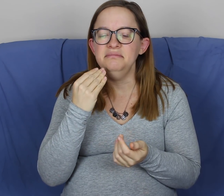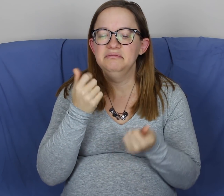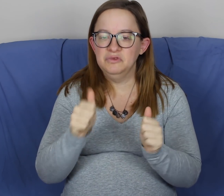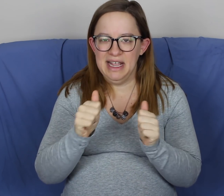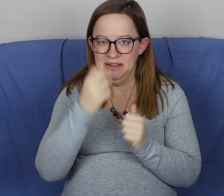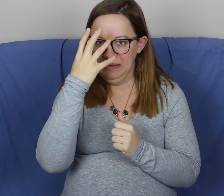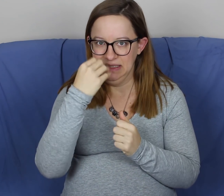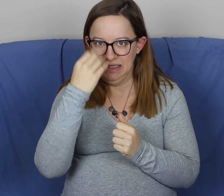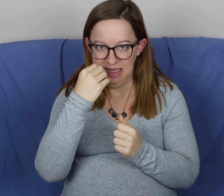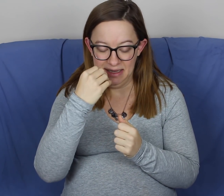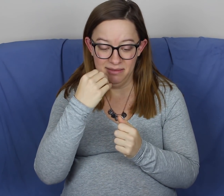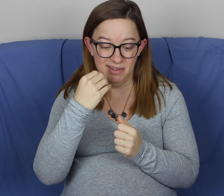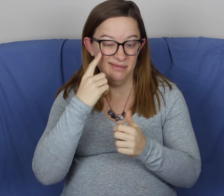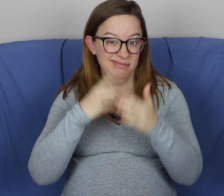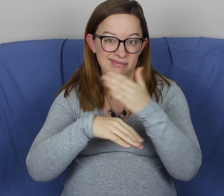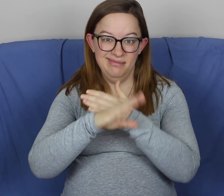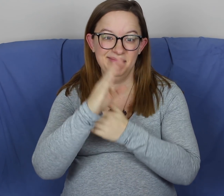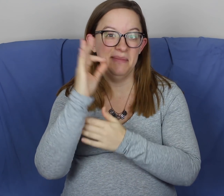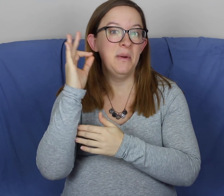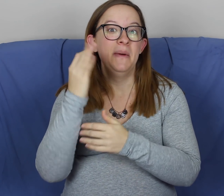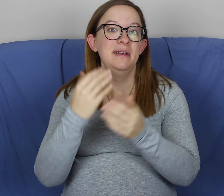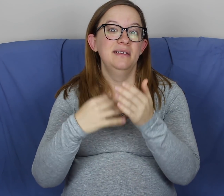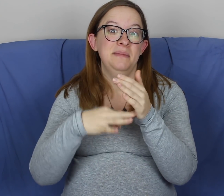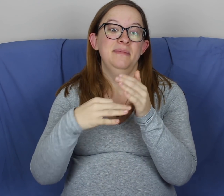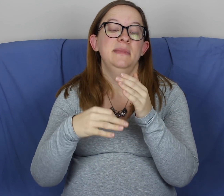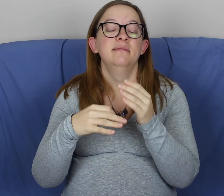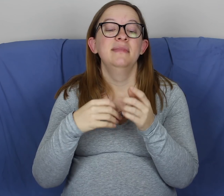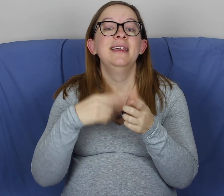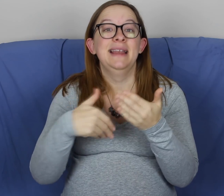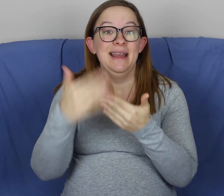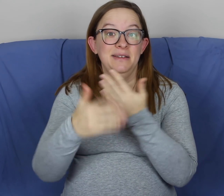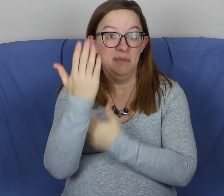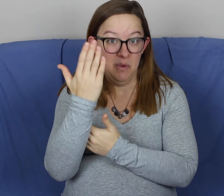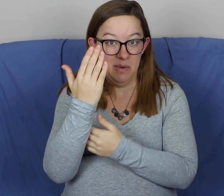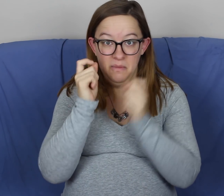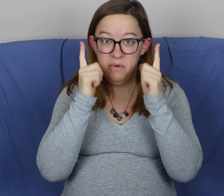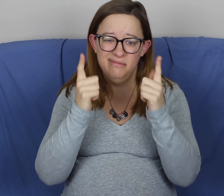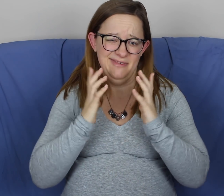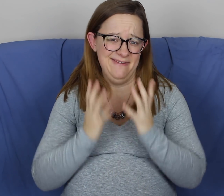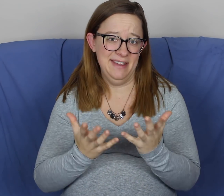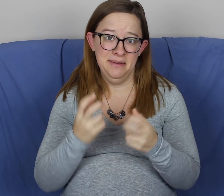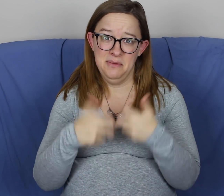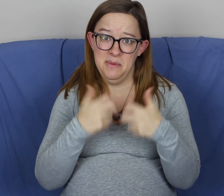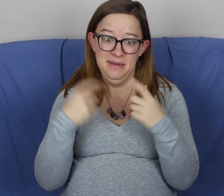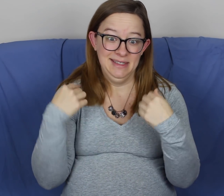tried to go to sleep... then I woke up in the morning... the next morning when I woke up, I was fine.